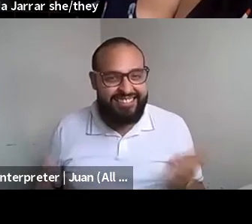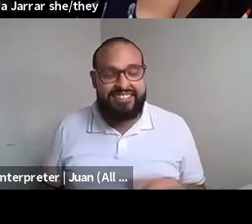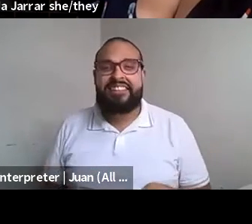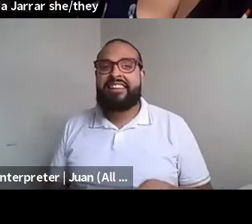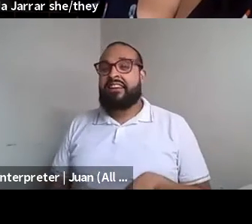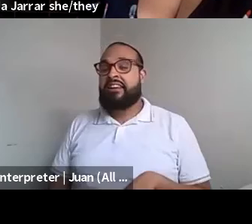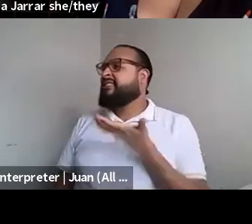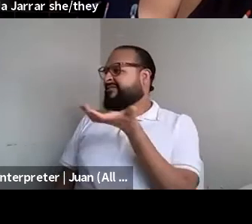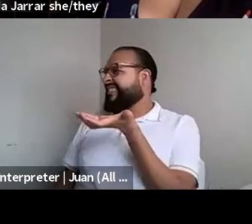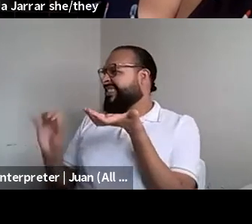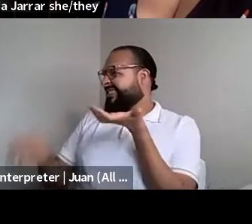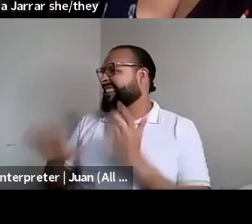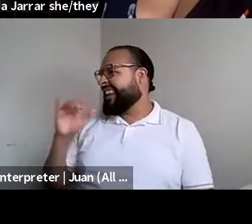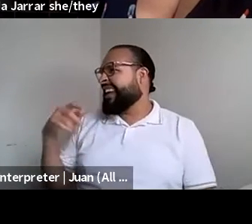Kenyon Farrow (he/him/his): Cancer shit. So you talk to all that shit.